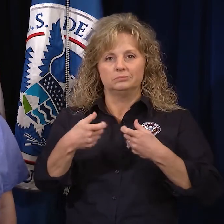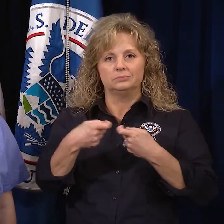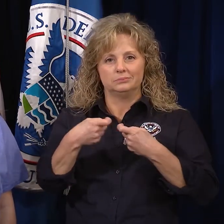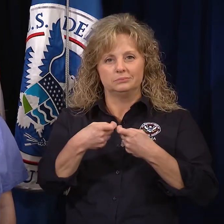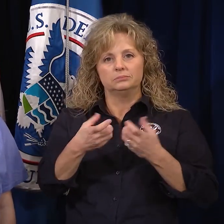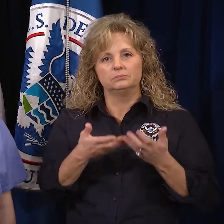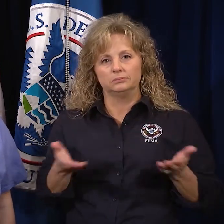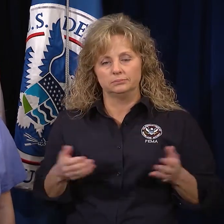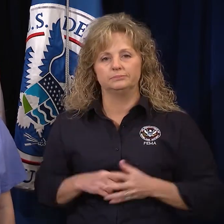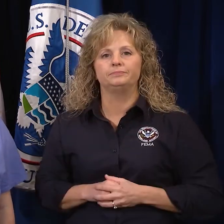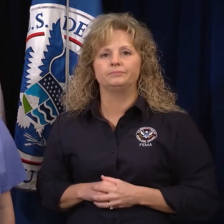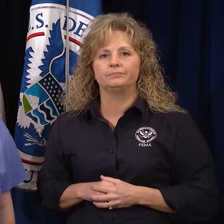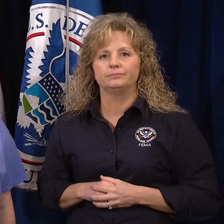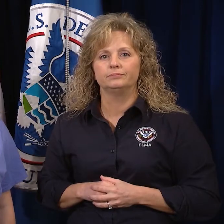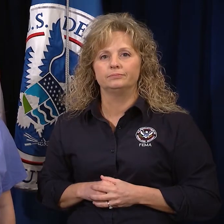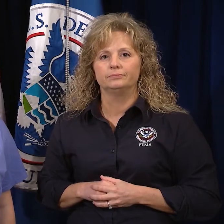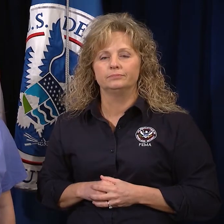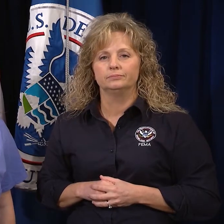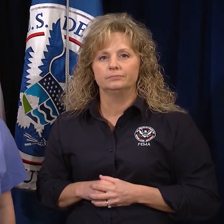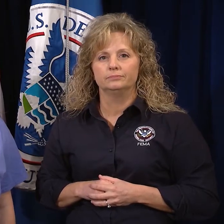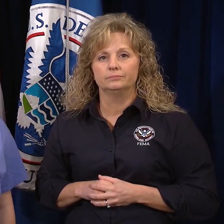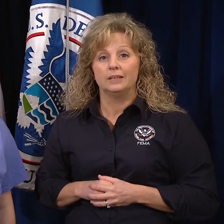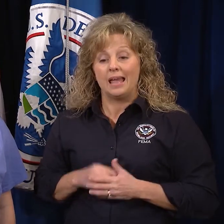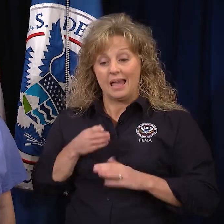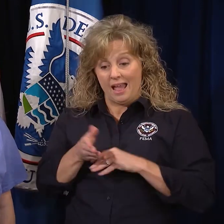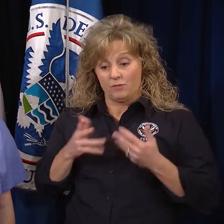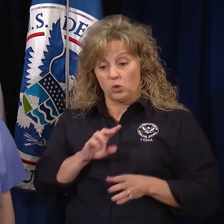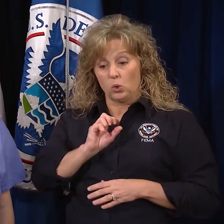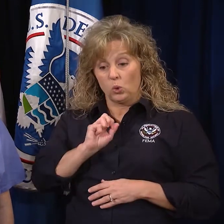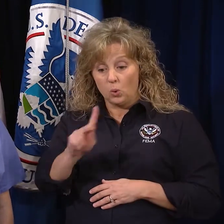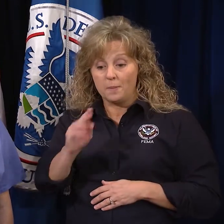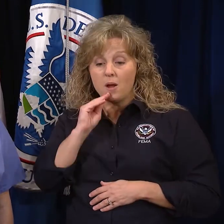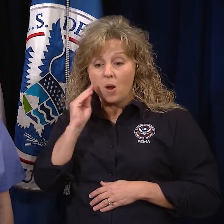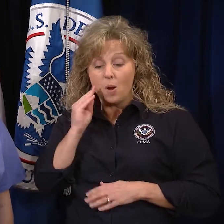After returning home and before turning the electricity back on,